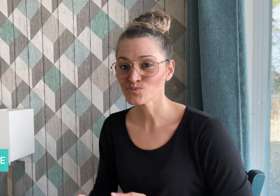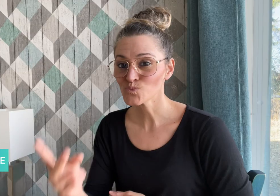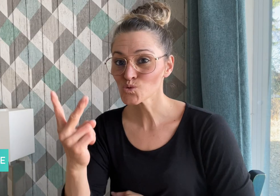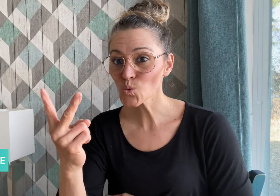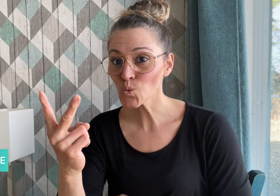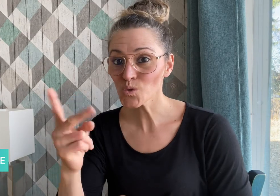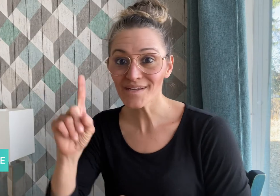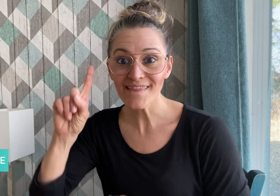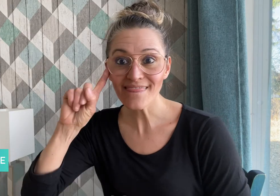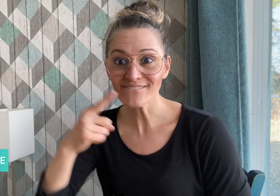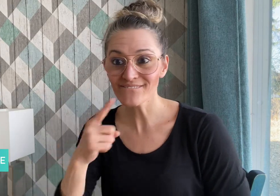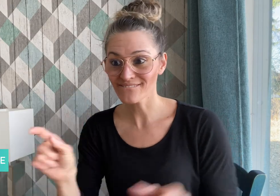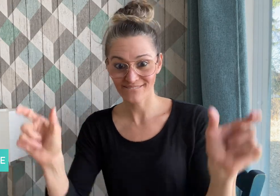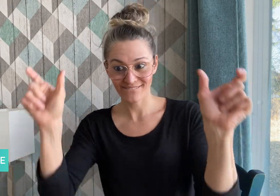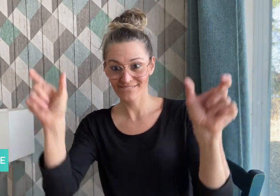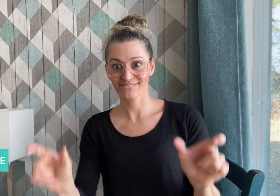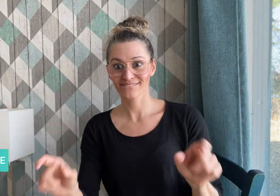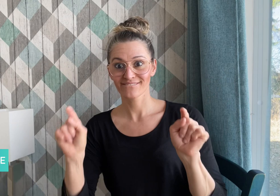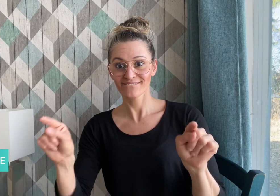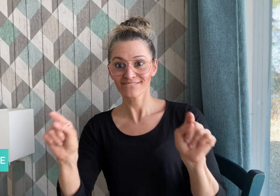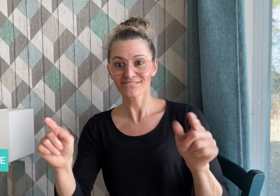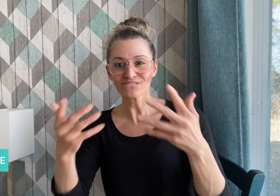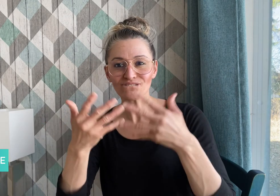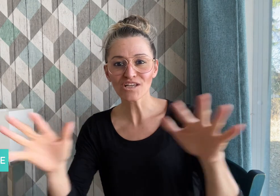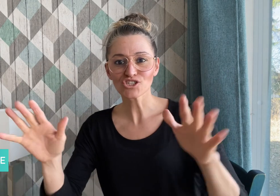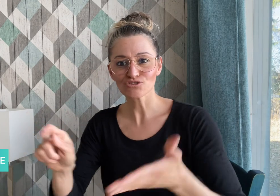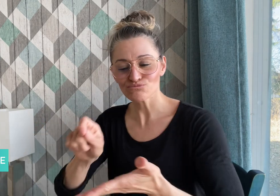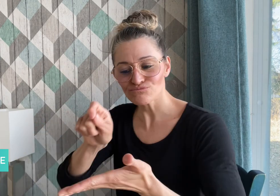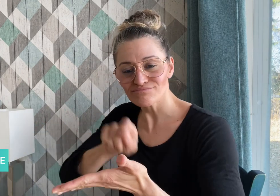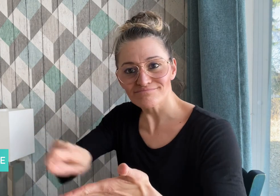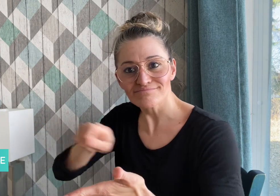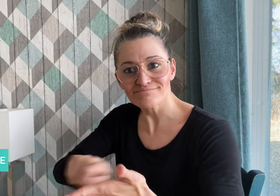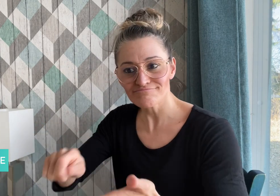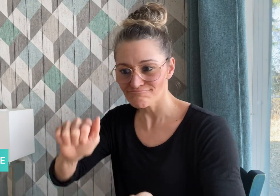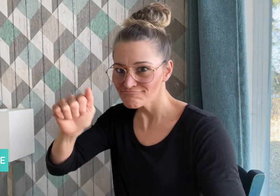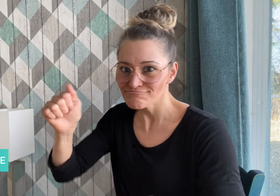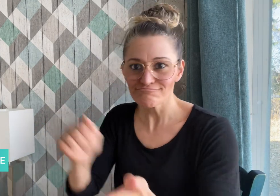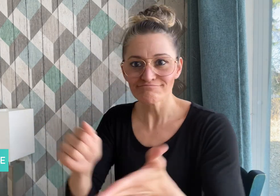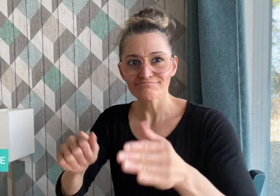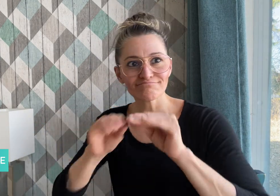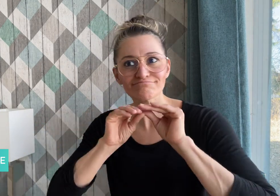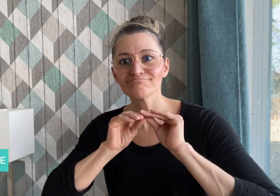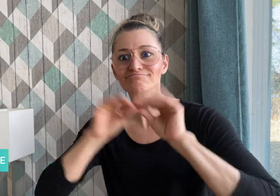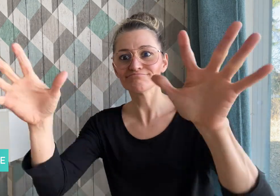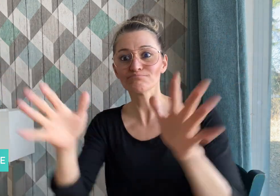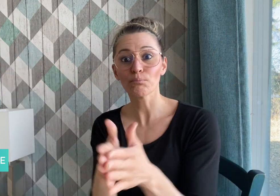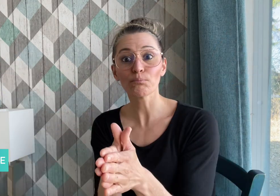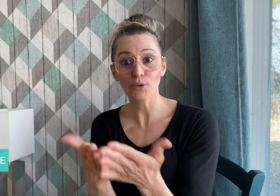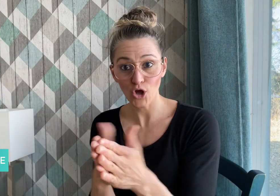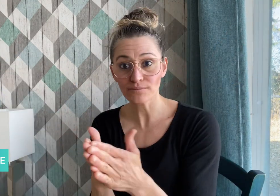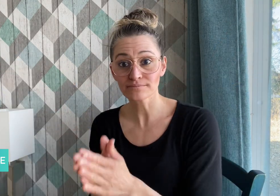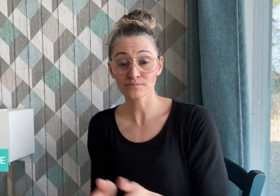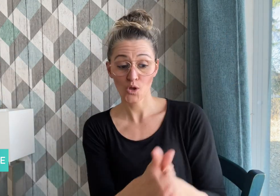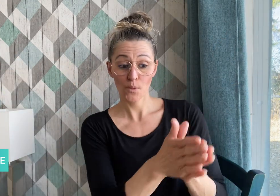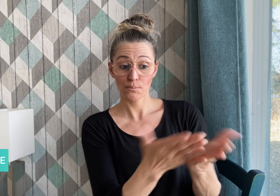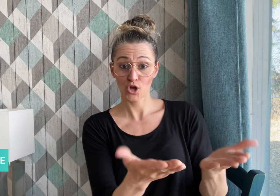Two Deaf authors have written and published books,